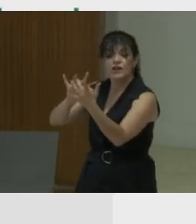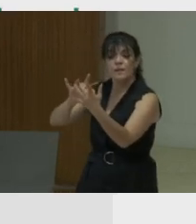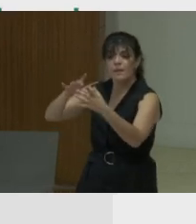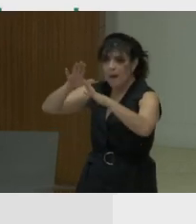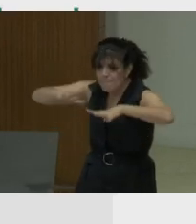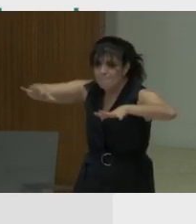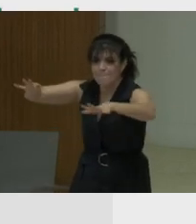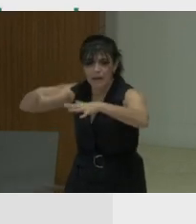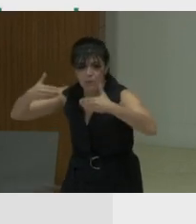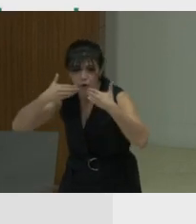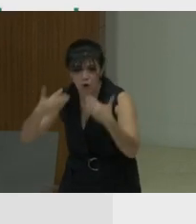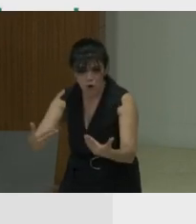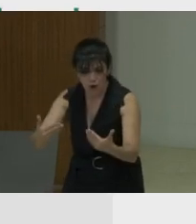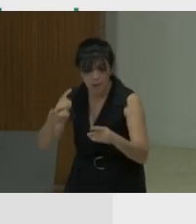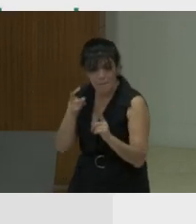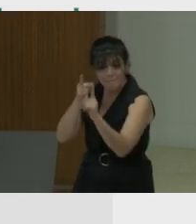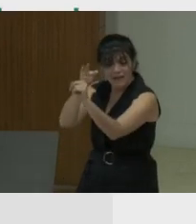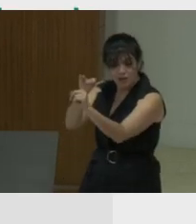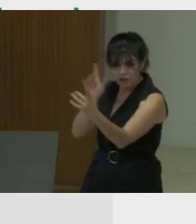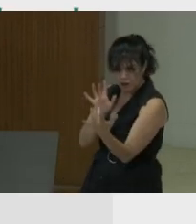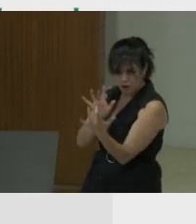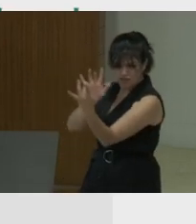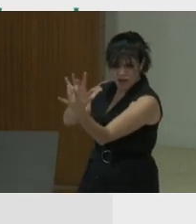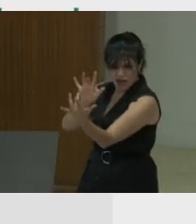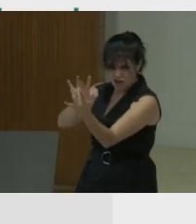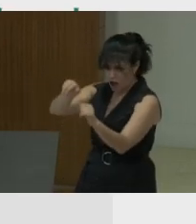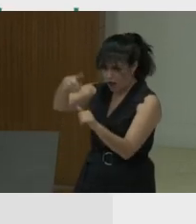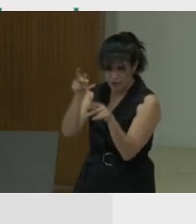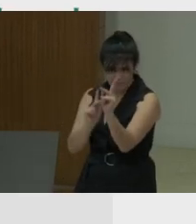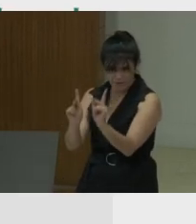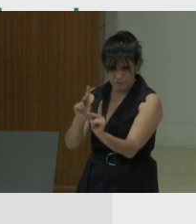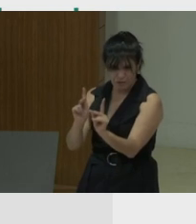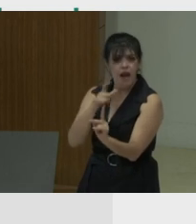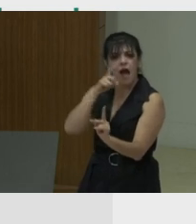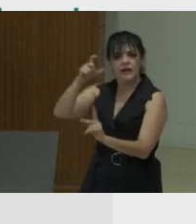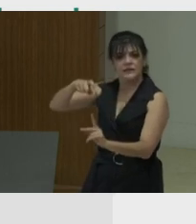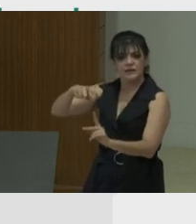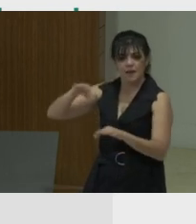The mission of the organization is to reach others. It is not necessarily to benefit yourself.